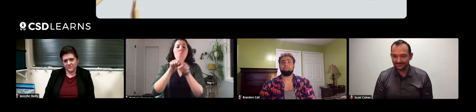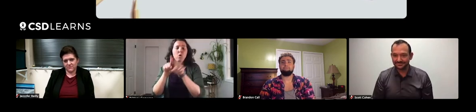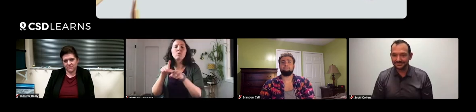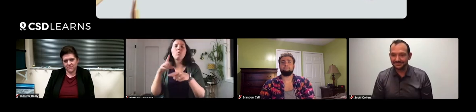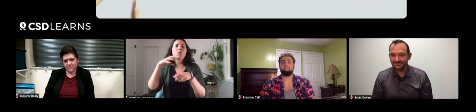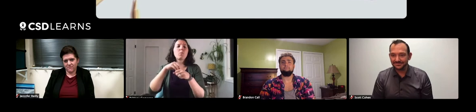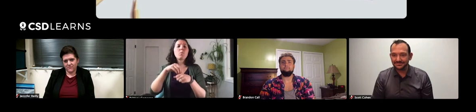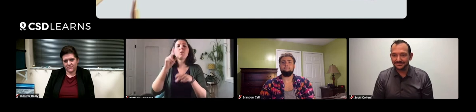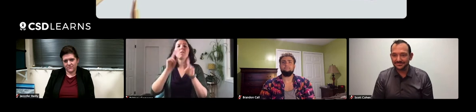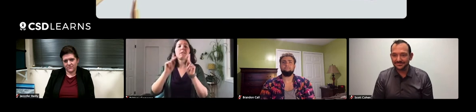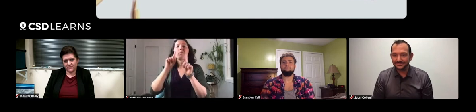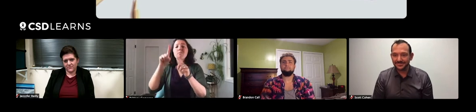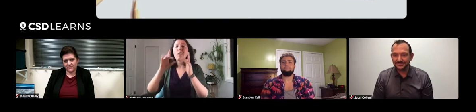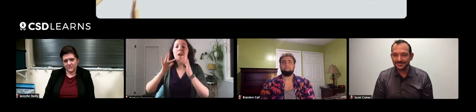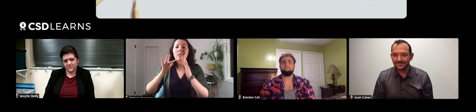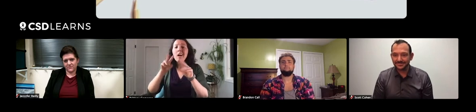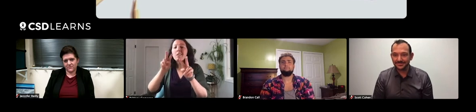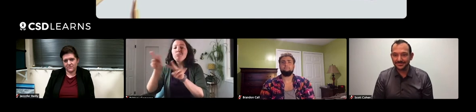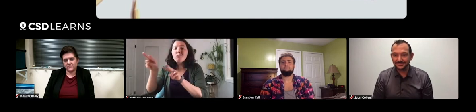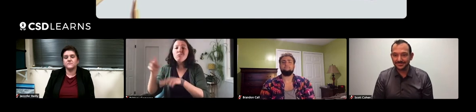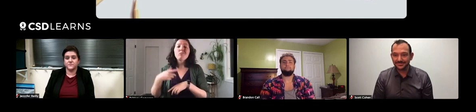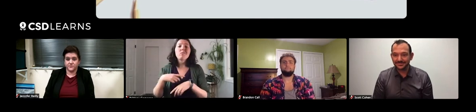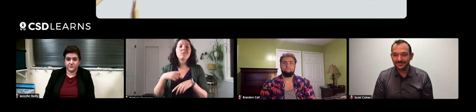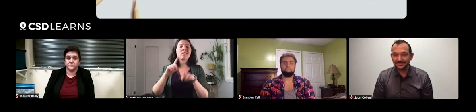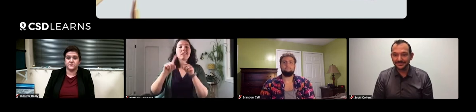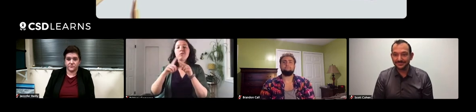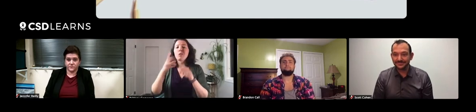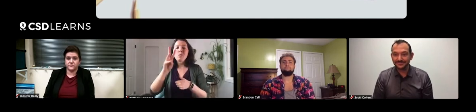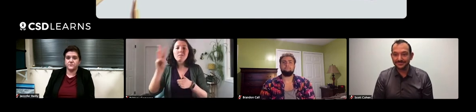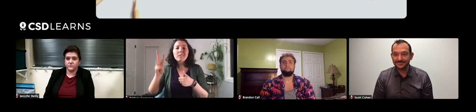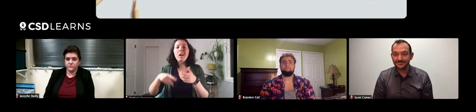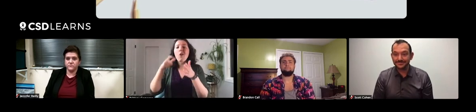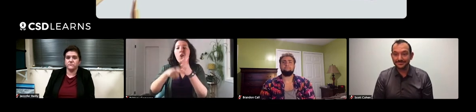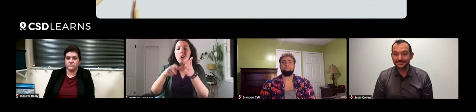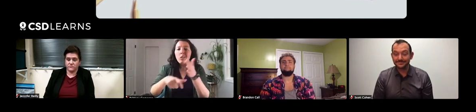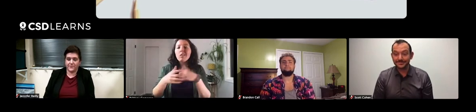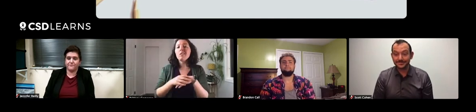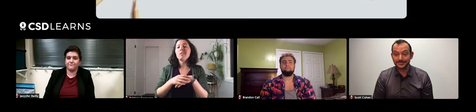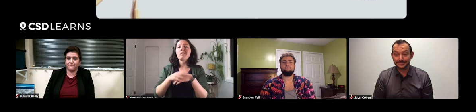I guess you can also include people going online and reading things on different websites and articles,